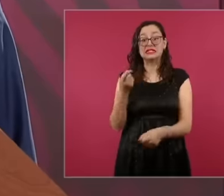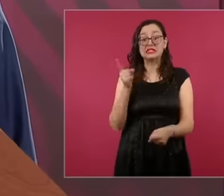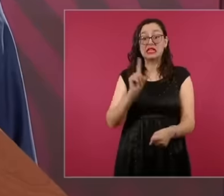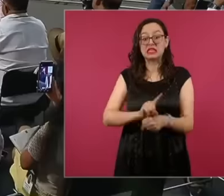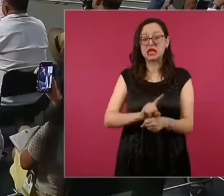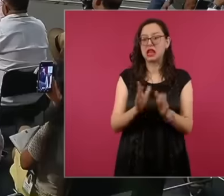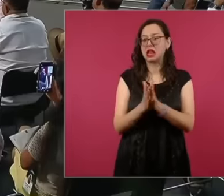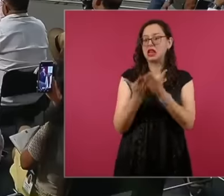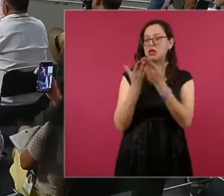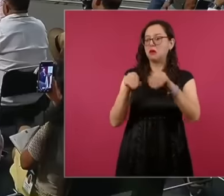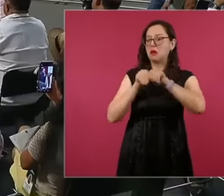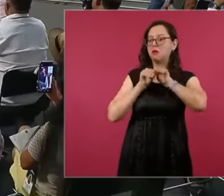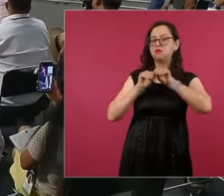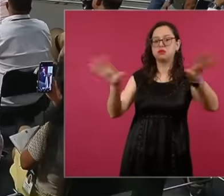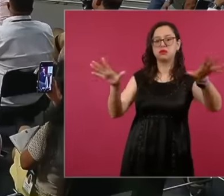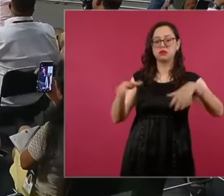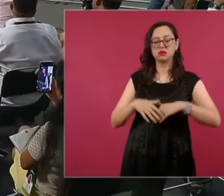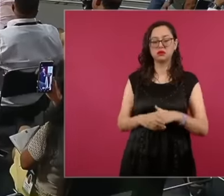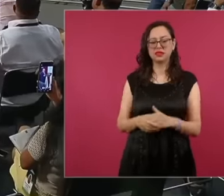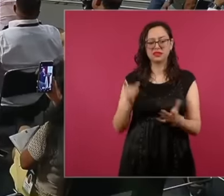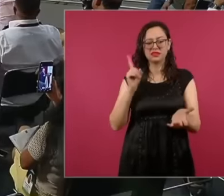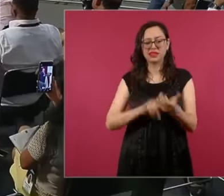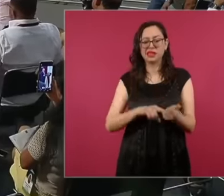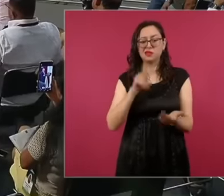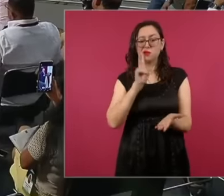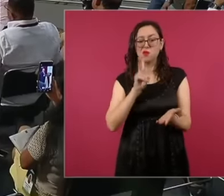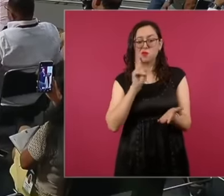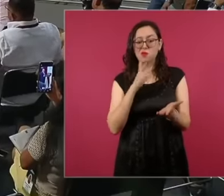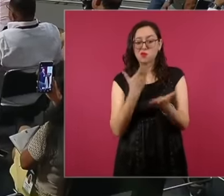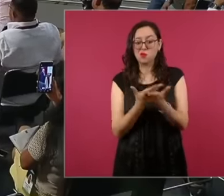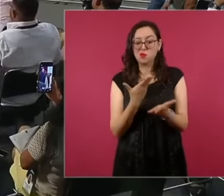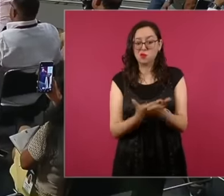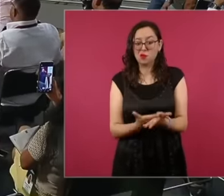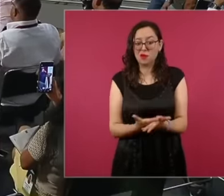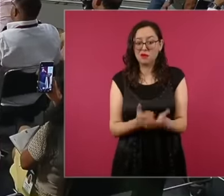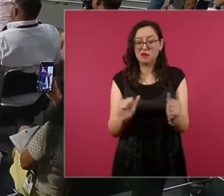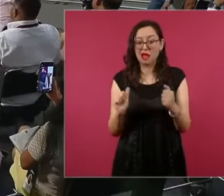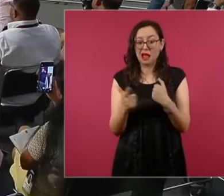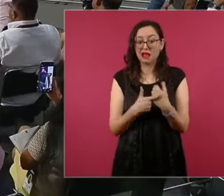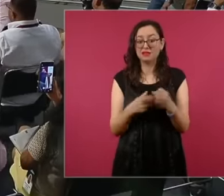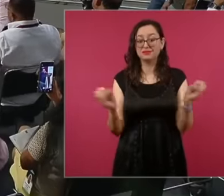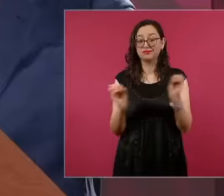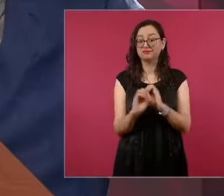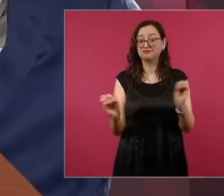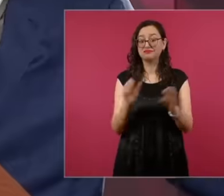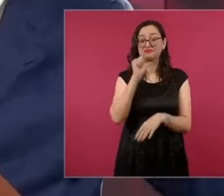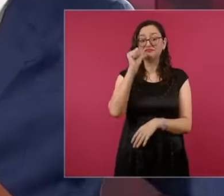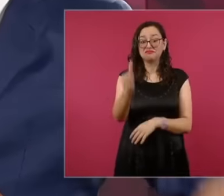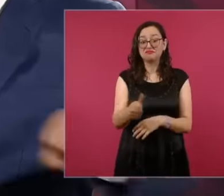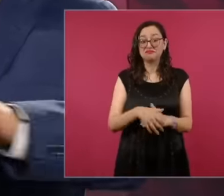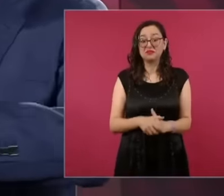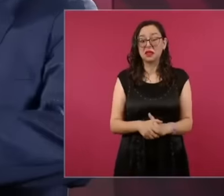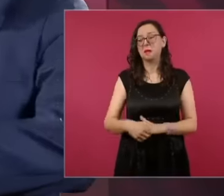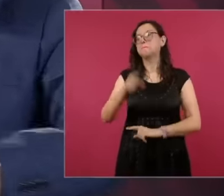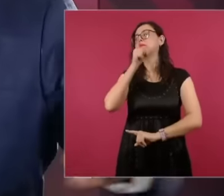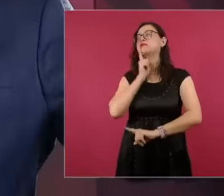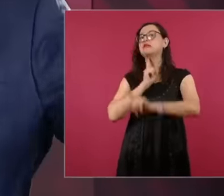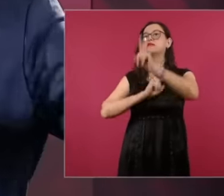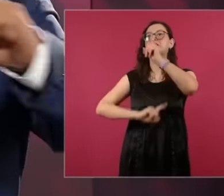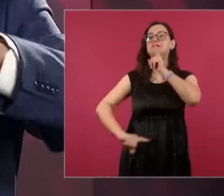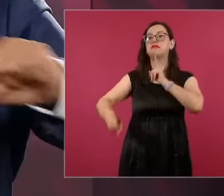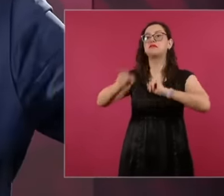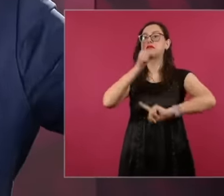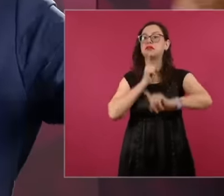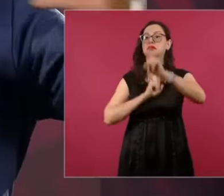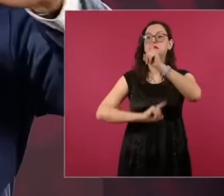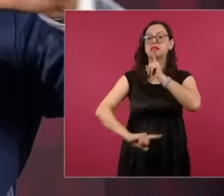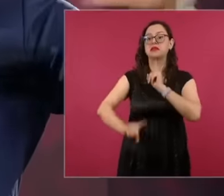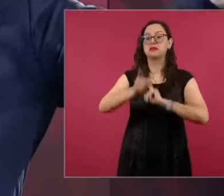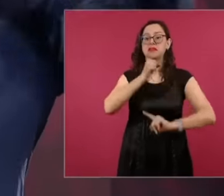test and dirty war in all the media with honorable